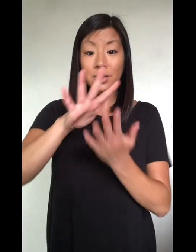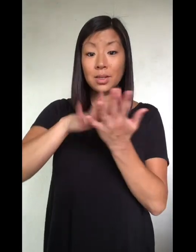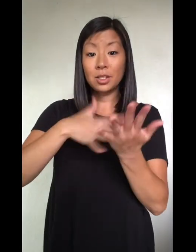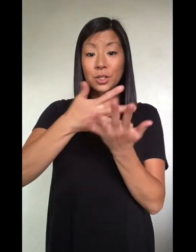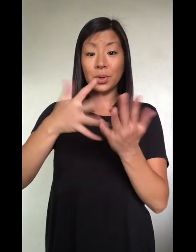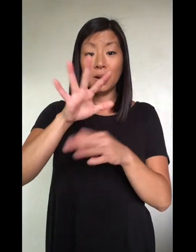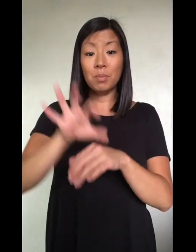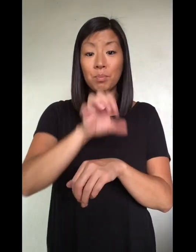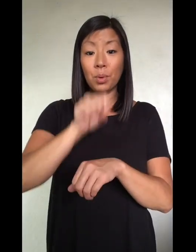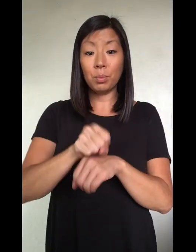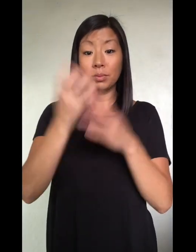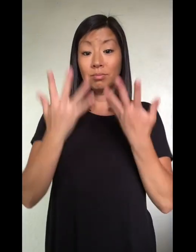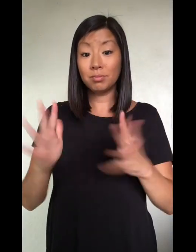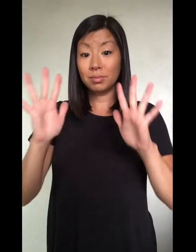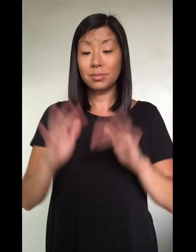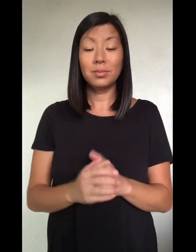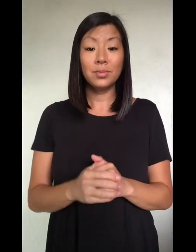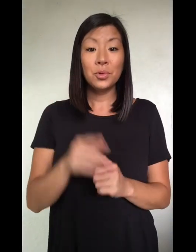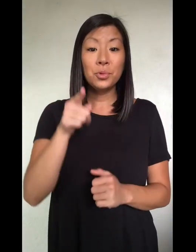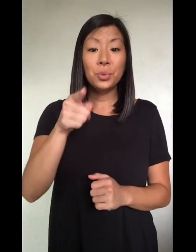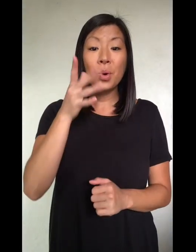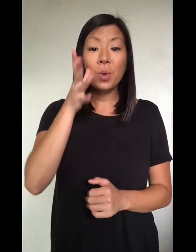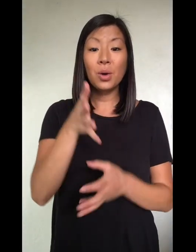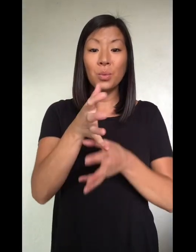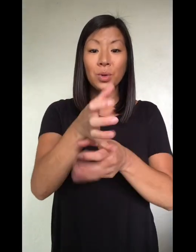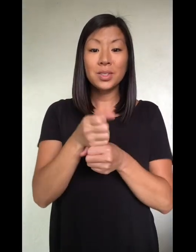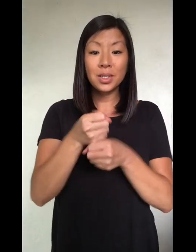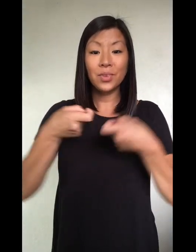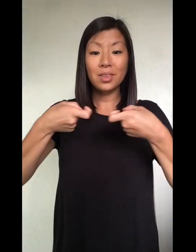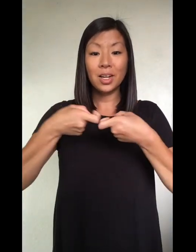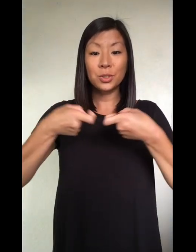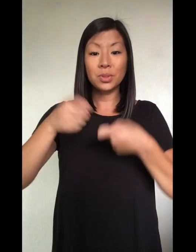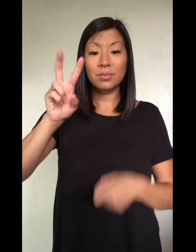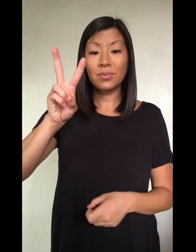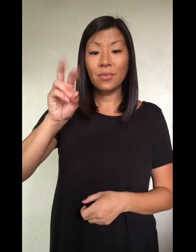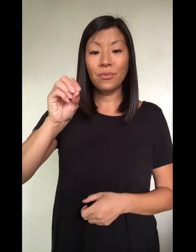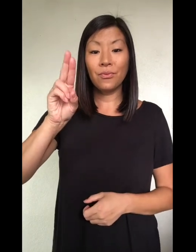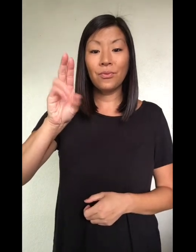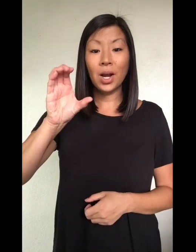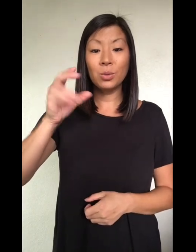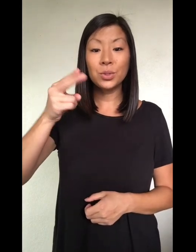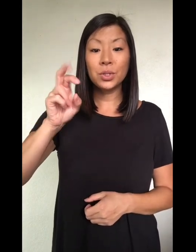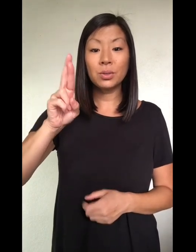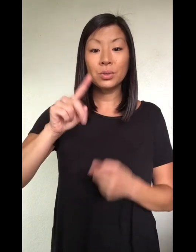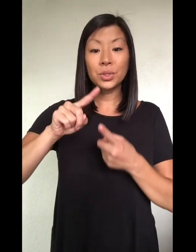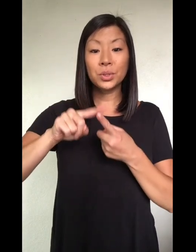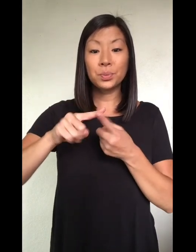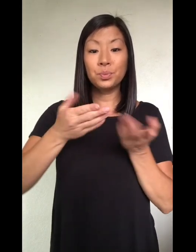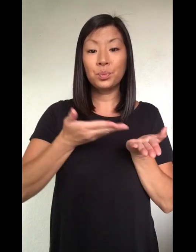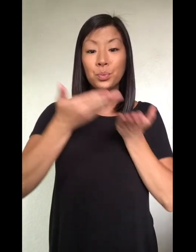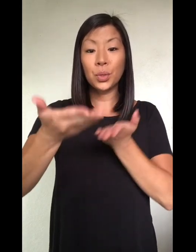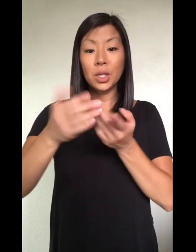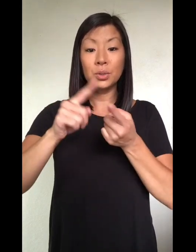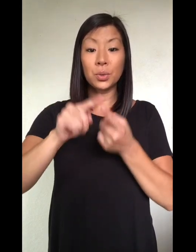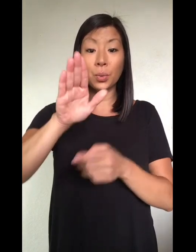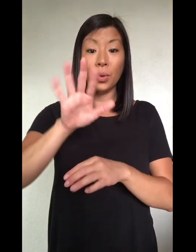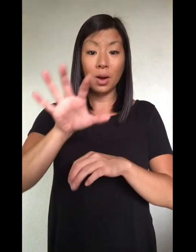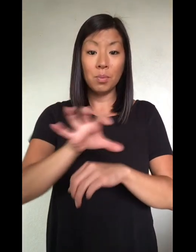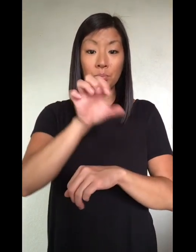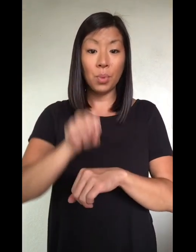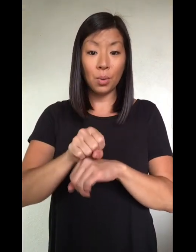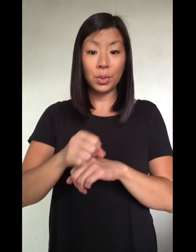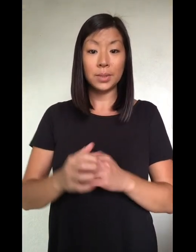After you schedule an appointment, you receive an electronic voucher for the test.